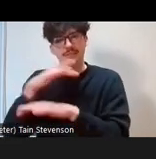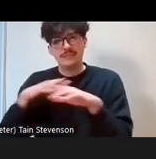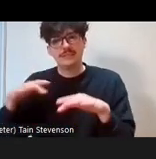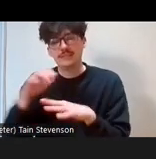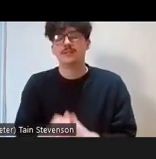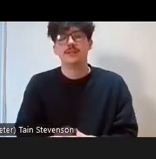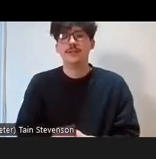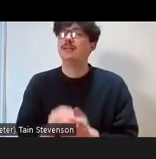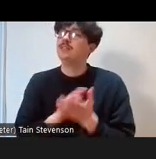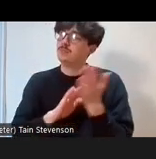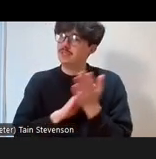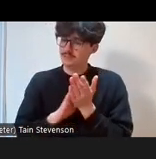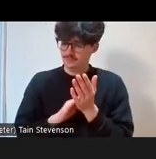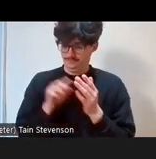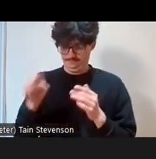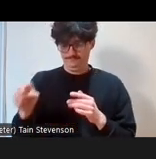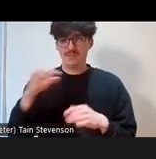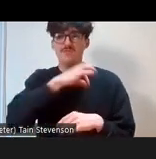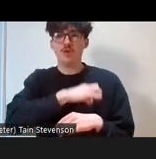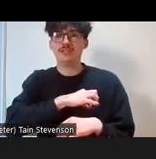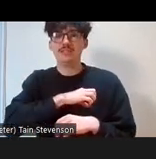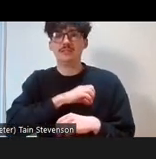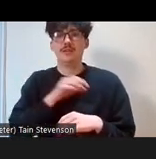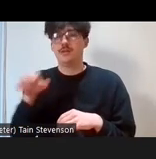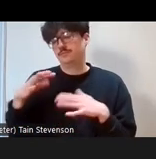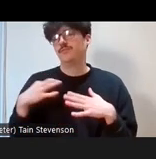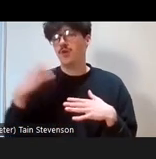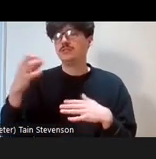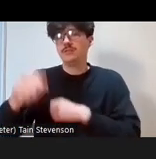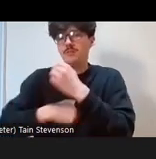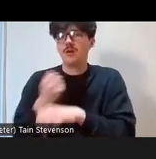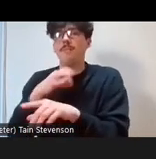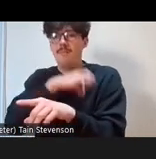benefit the volunteers as well by helping perhaps them overcome some of those health